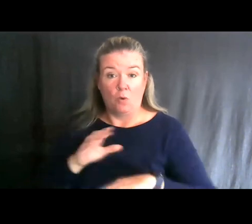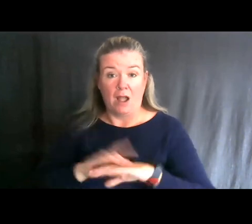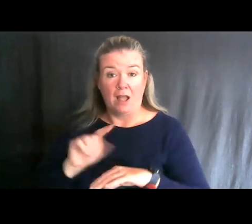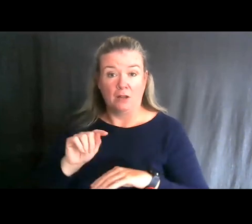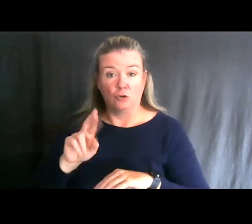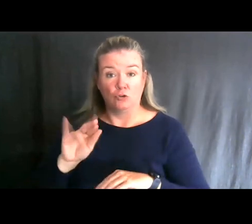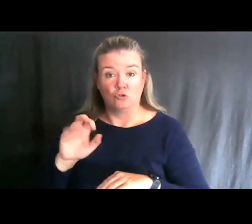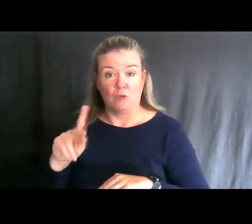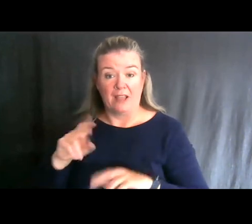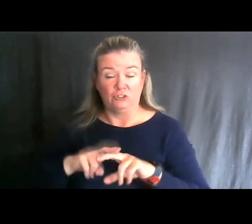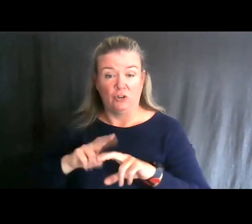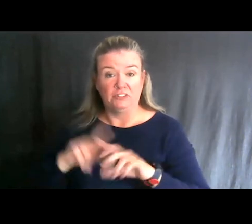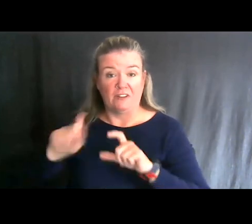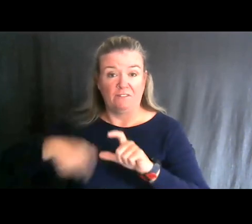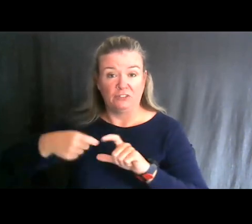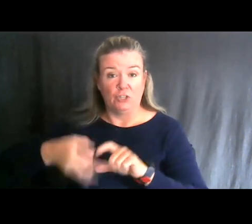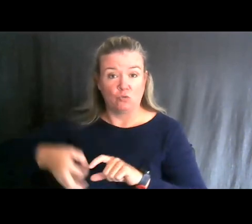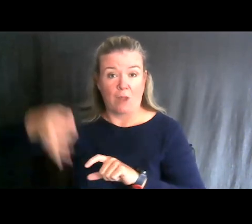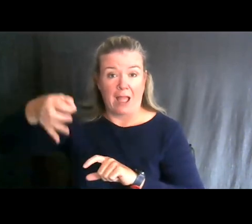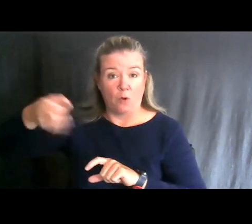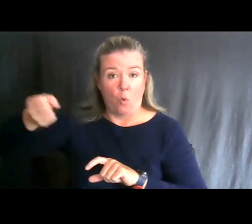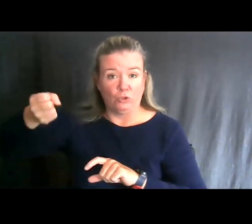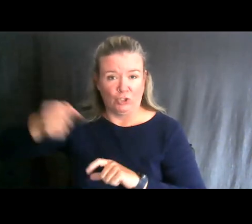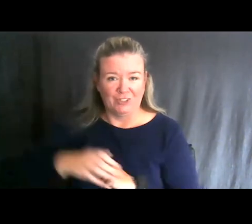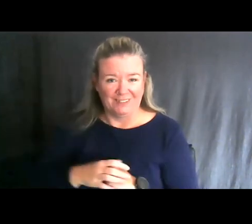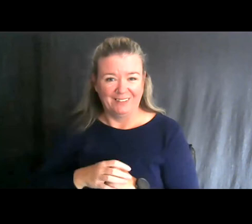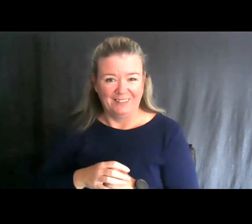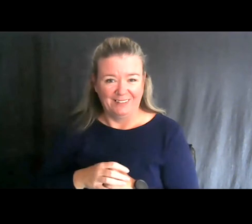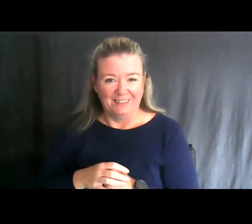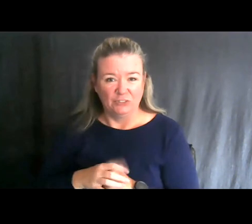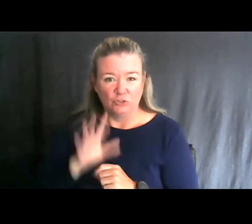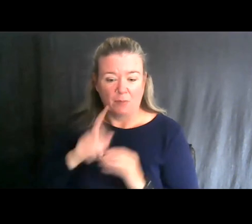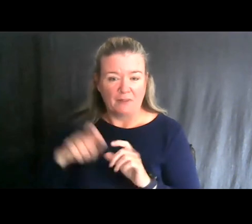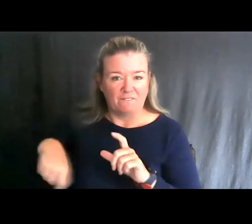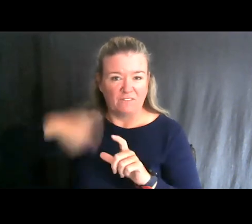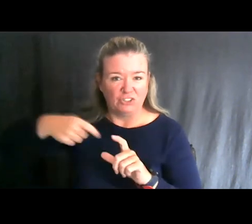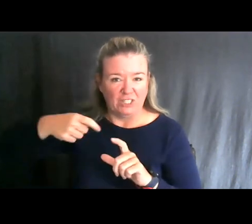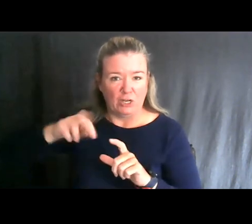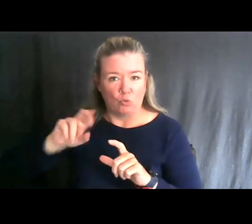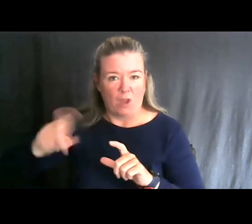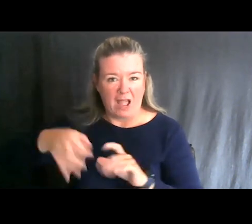It's a fishing rod holder and so when we're talking about the fishing piers and the parks